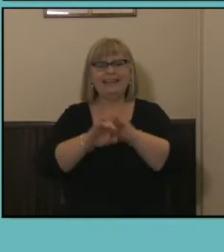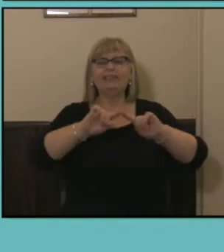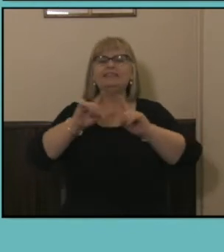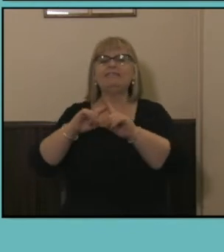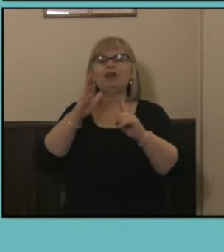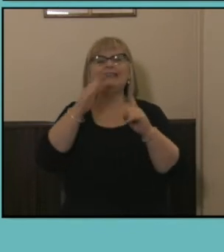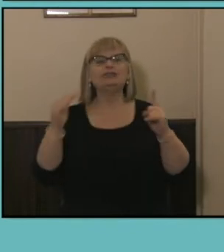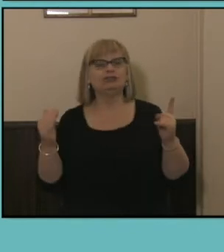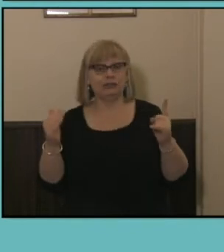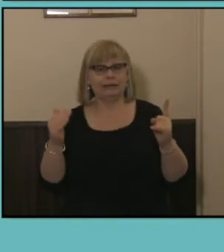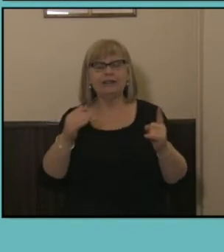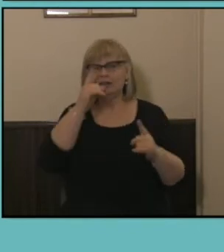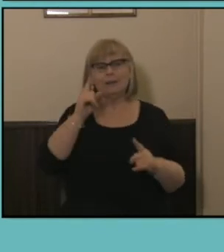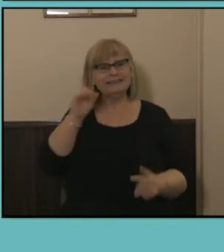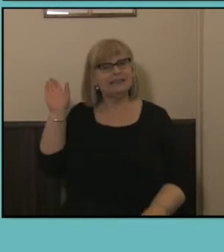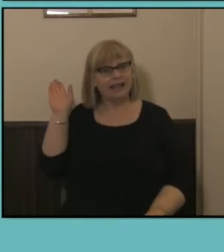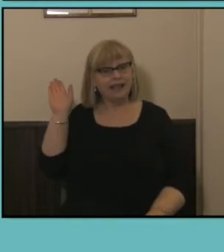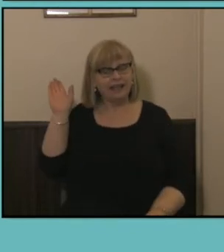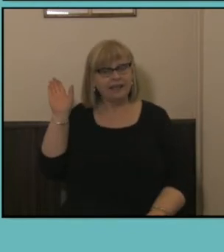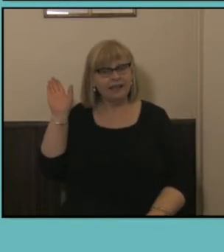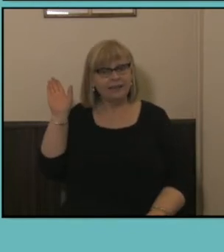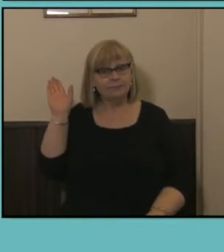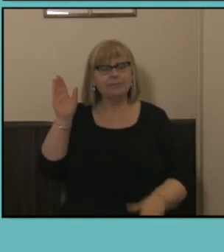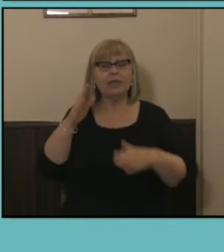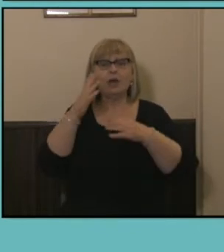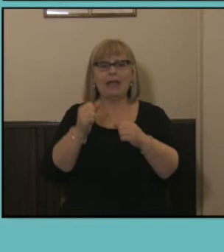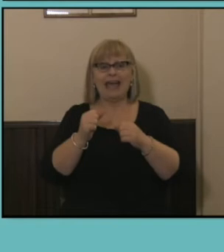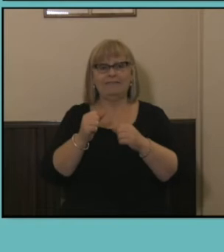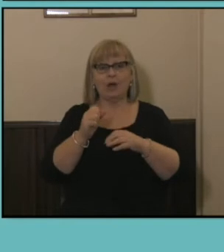can see in the slide here on the left we've got the highest rates of full-time